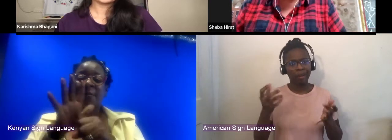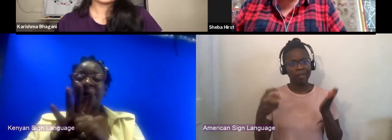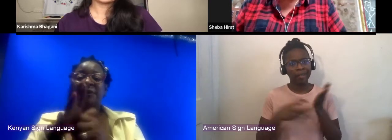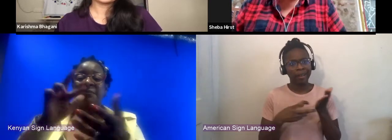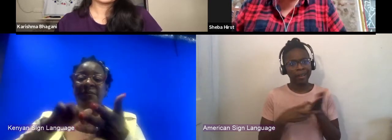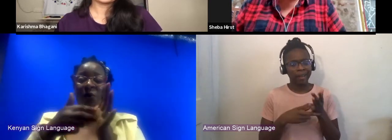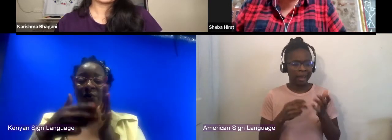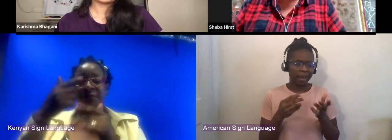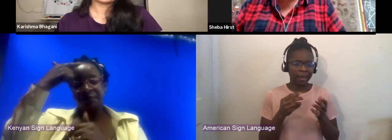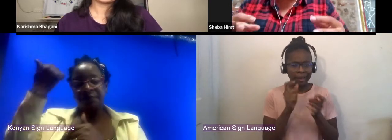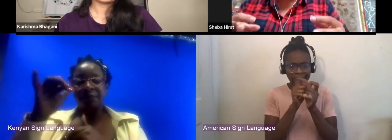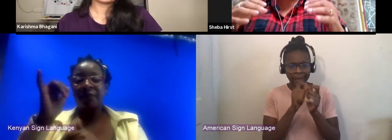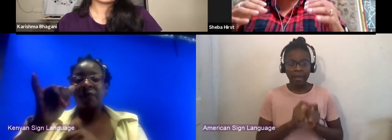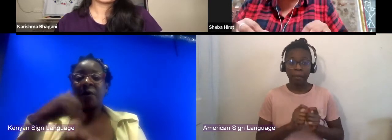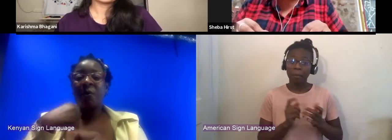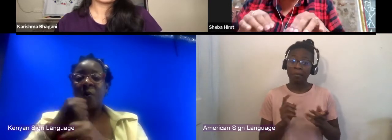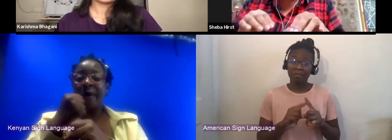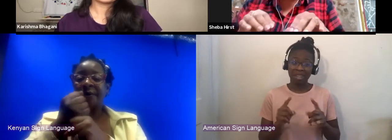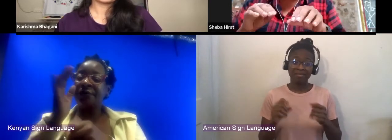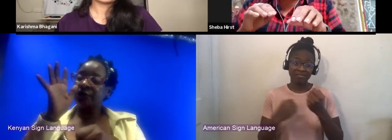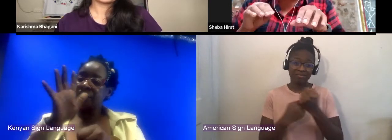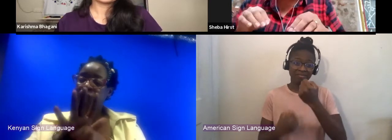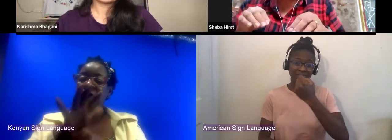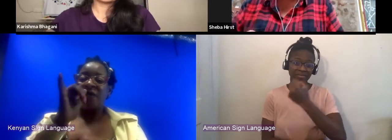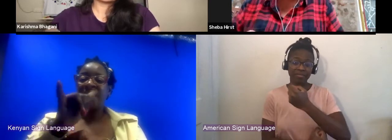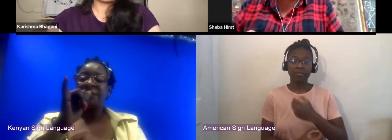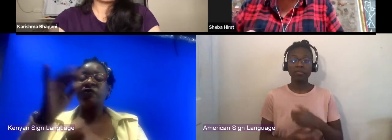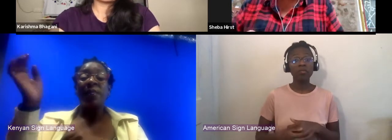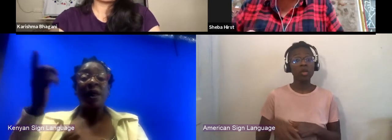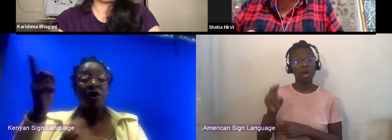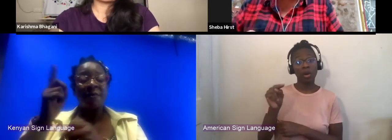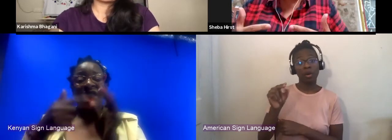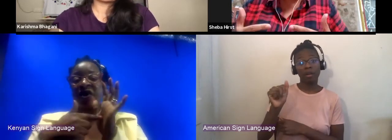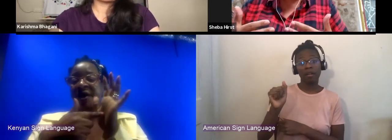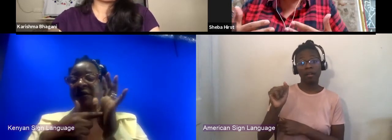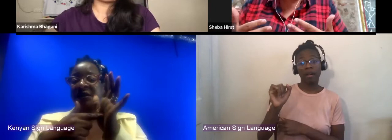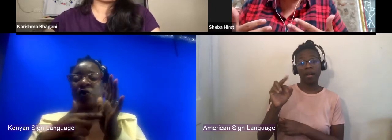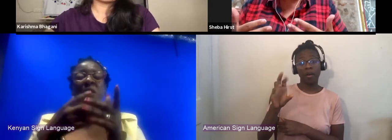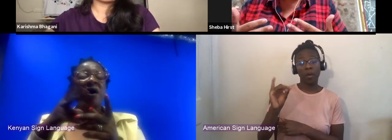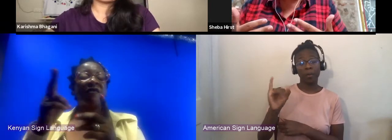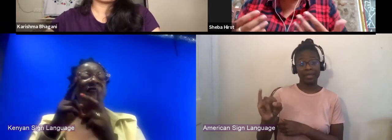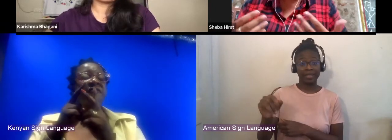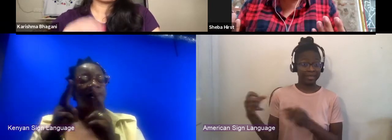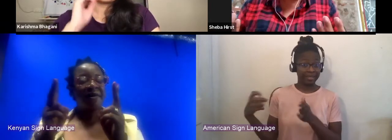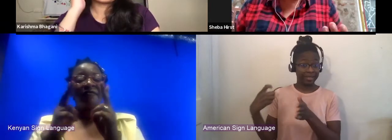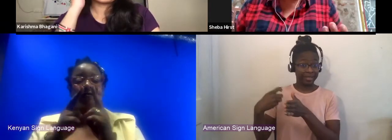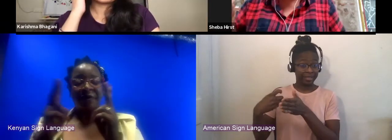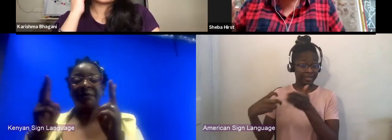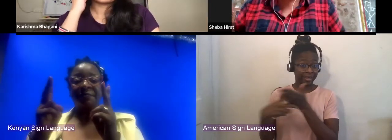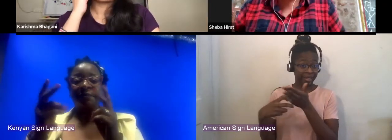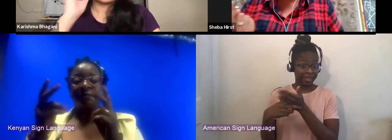A lot of the ticketing platforms in Nairobi for instance were very much veered towards selling single day tickets.